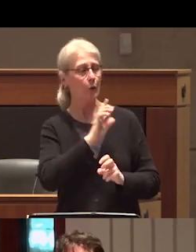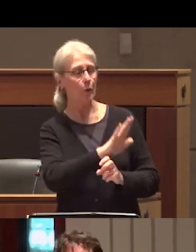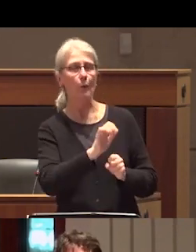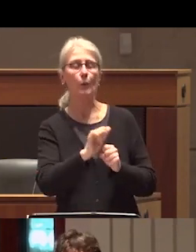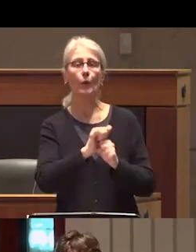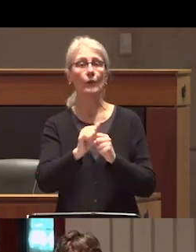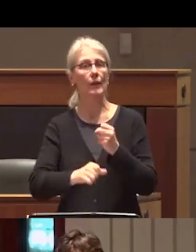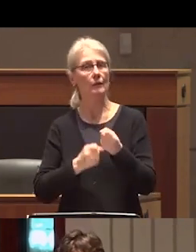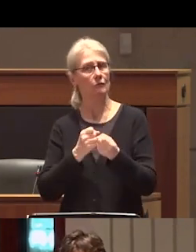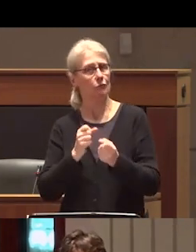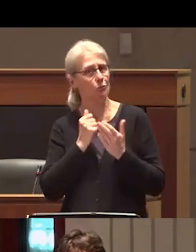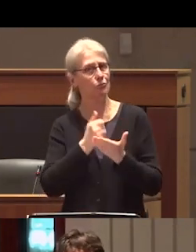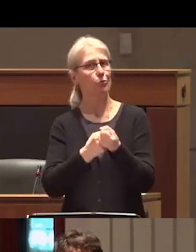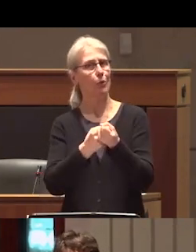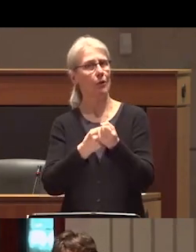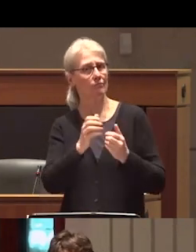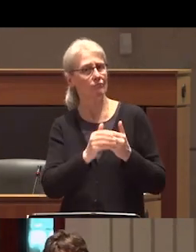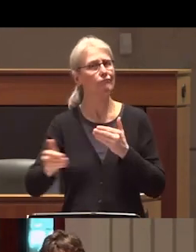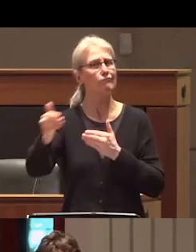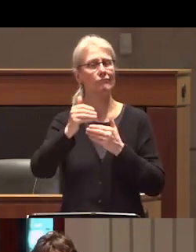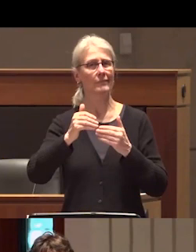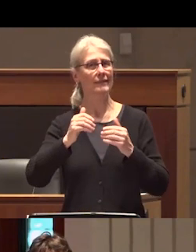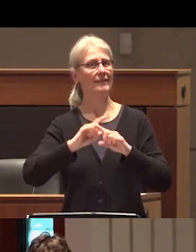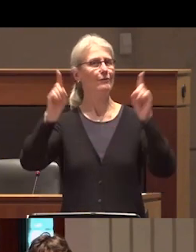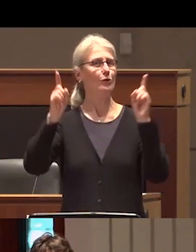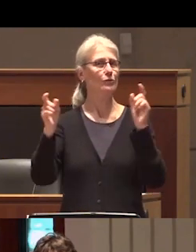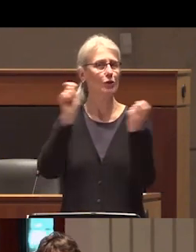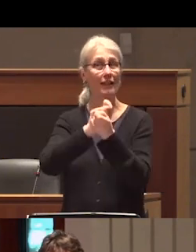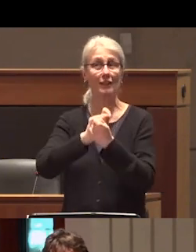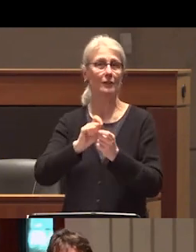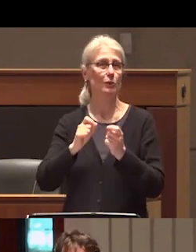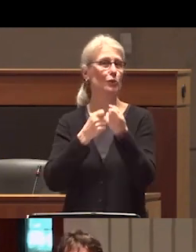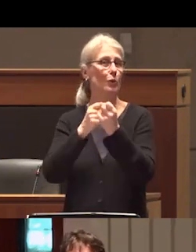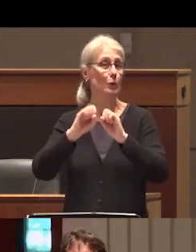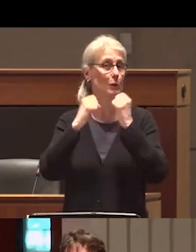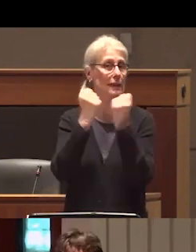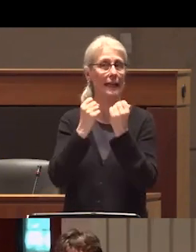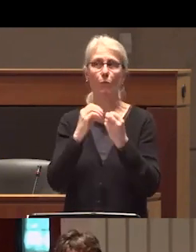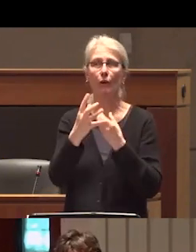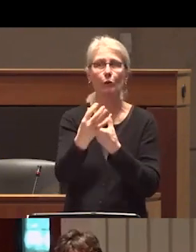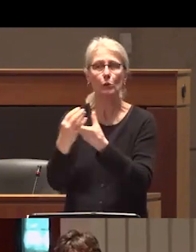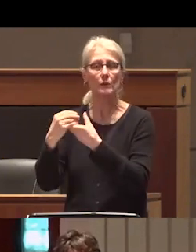to advancing social progress and creating a more inclusive and accountable Society